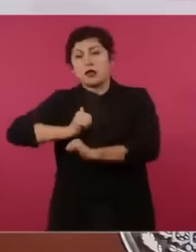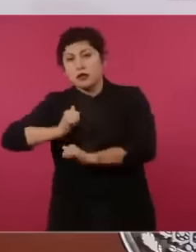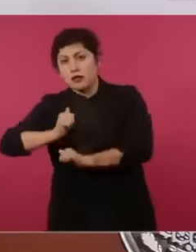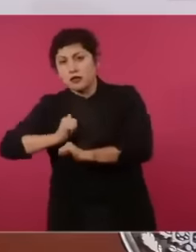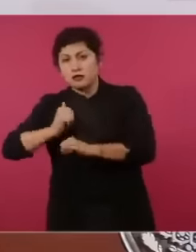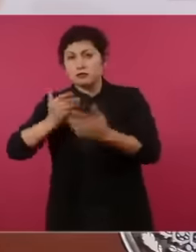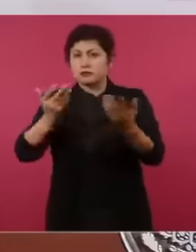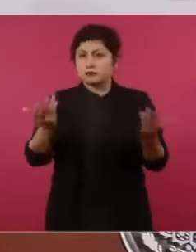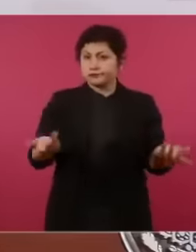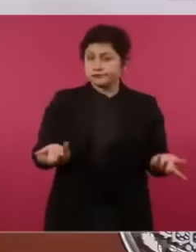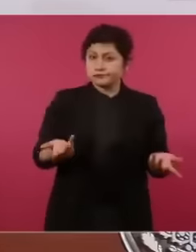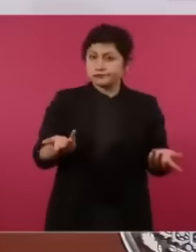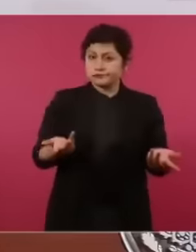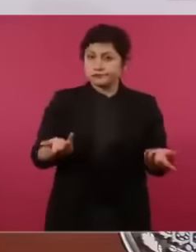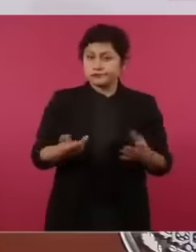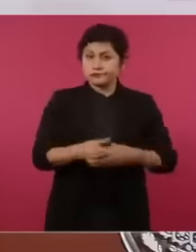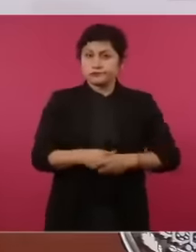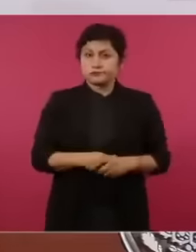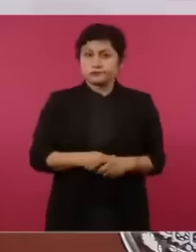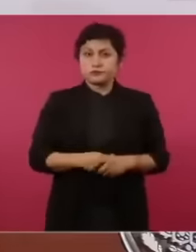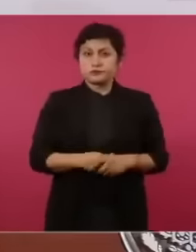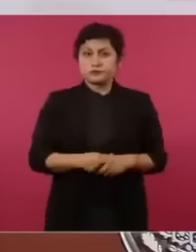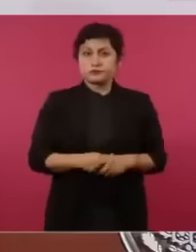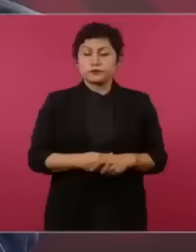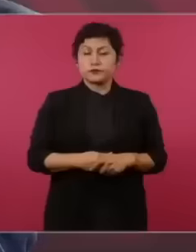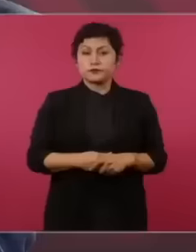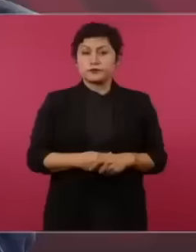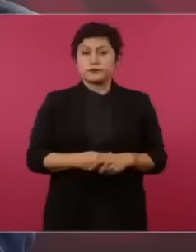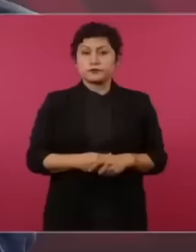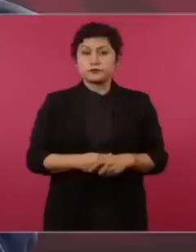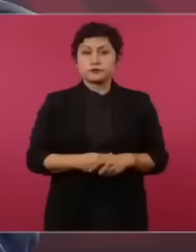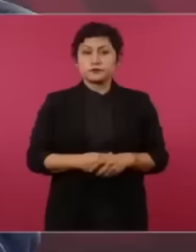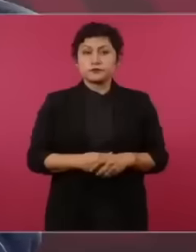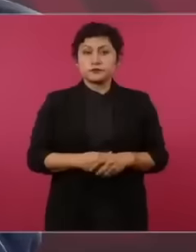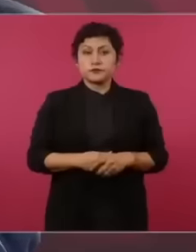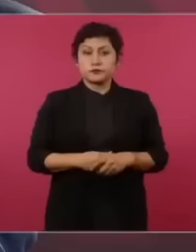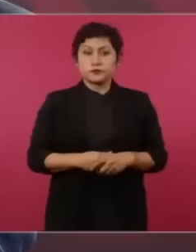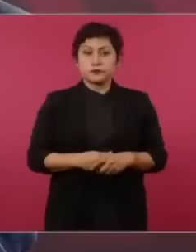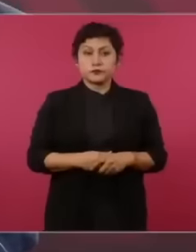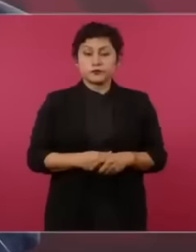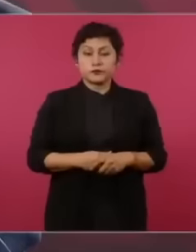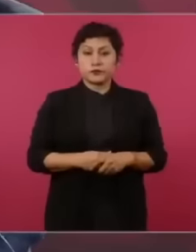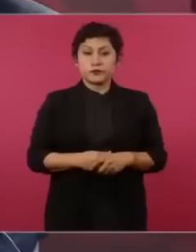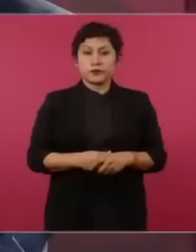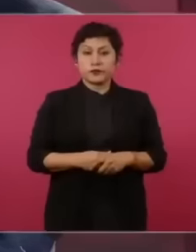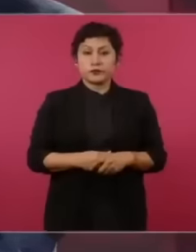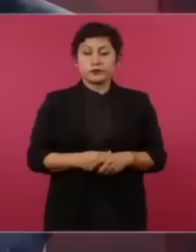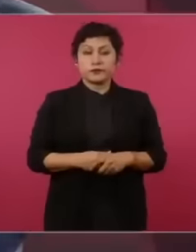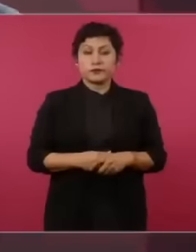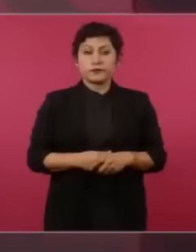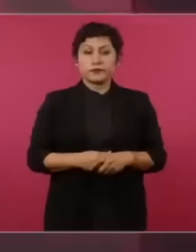who suddenly, without having an